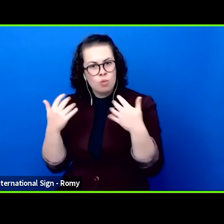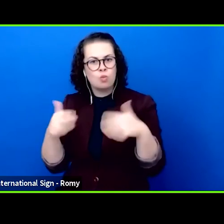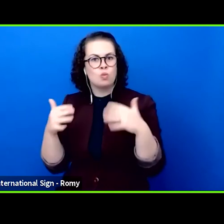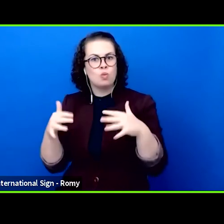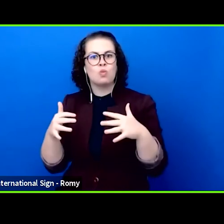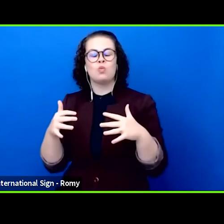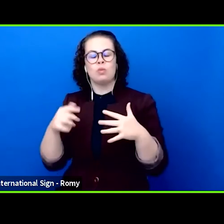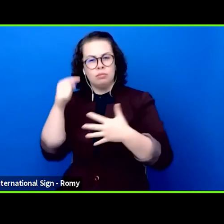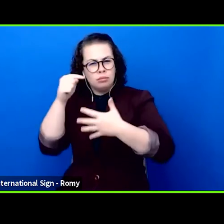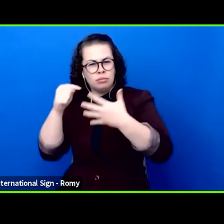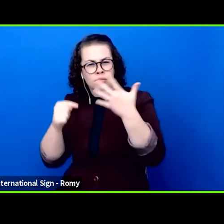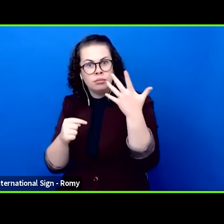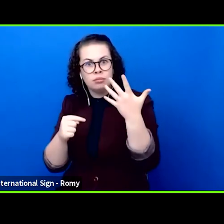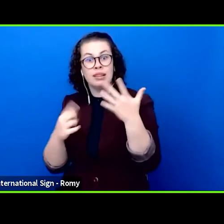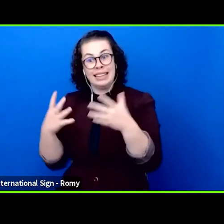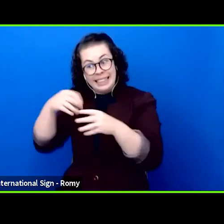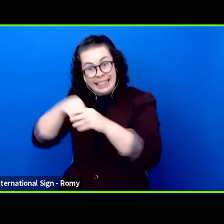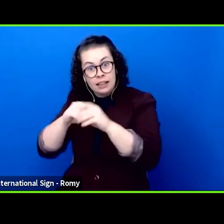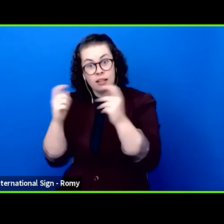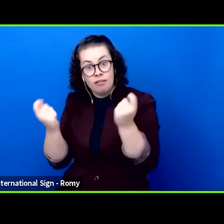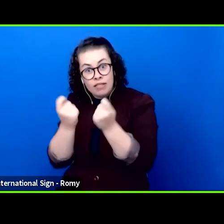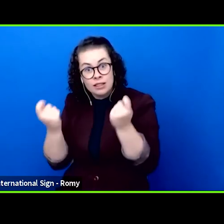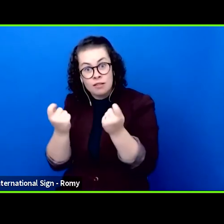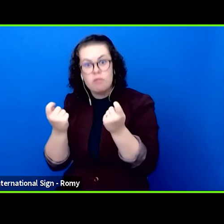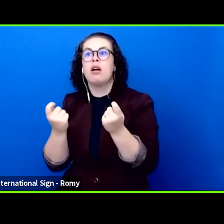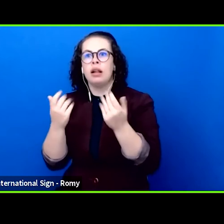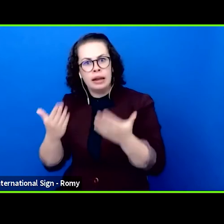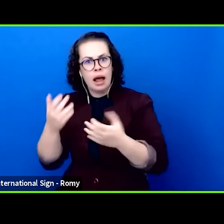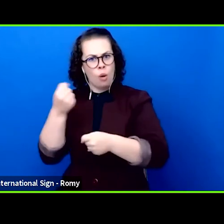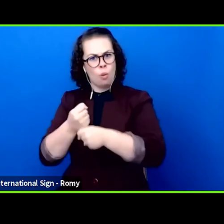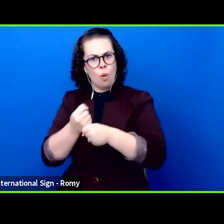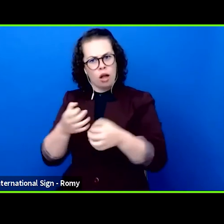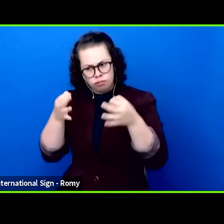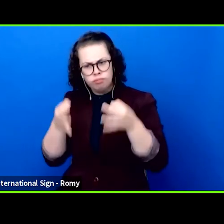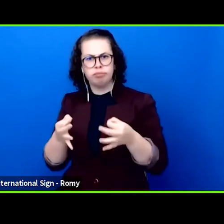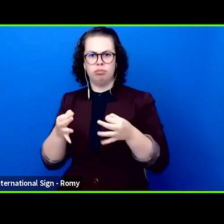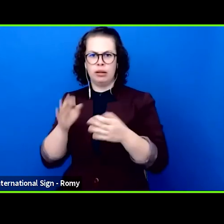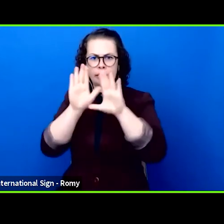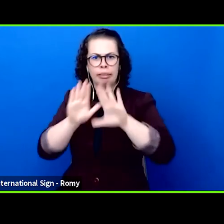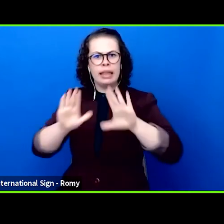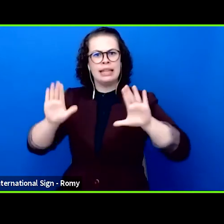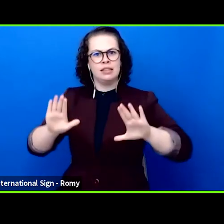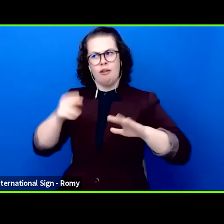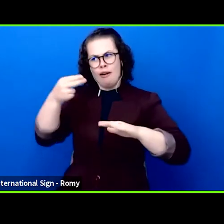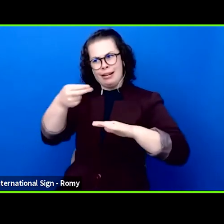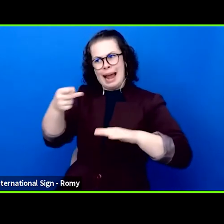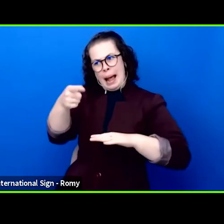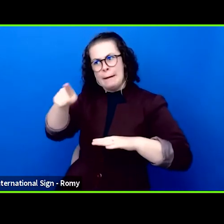as well as Camille Dagen and Marion Siefert from France.The festival serves as a place for